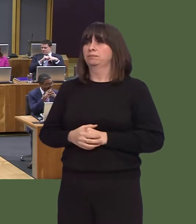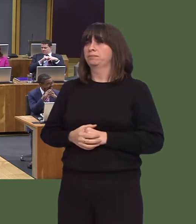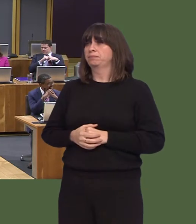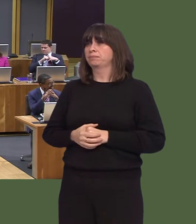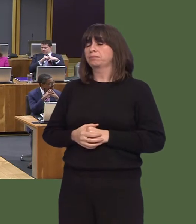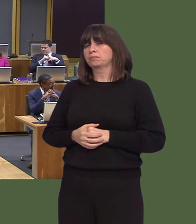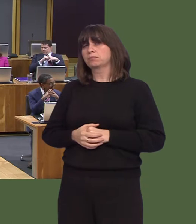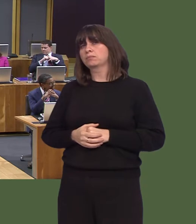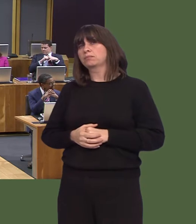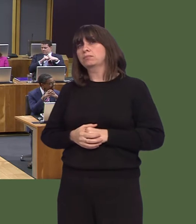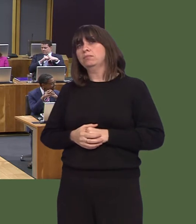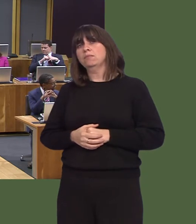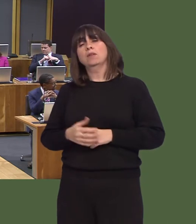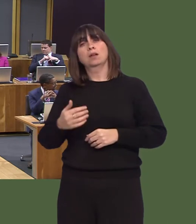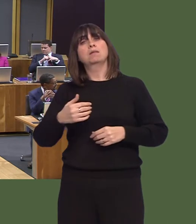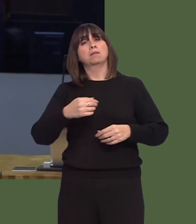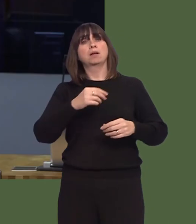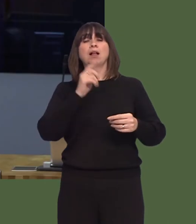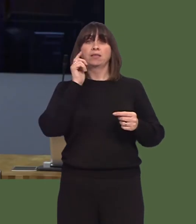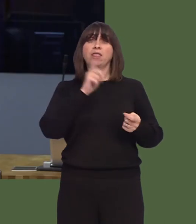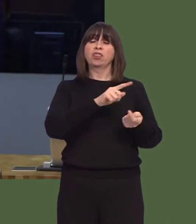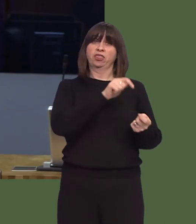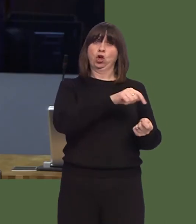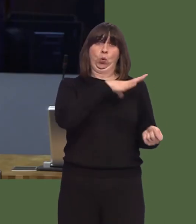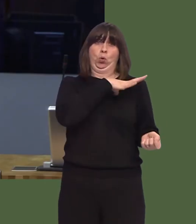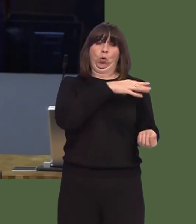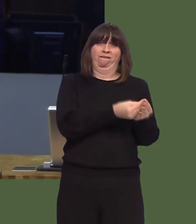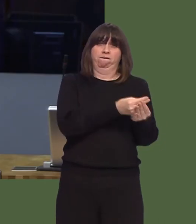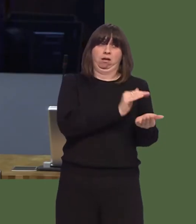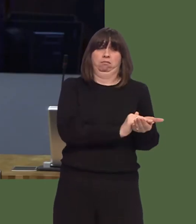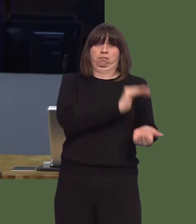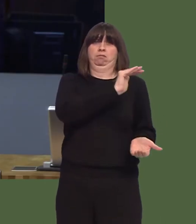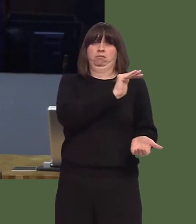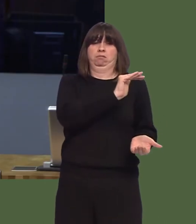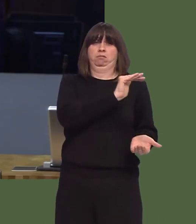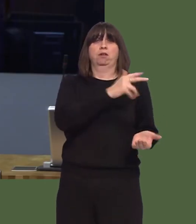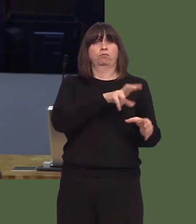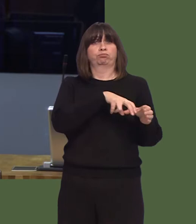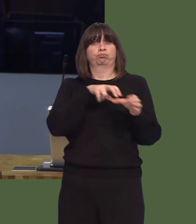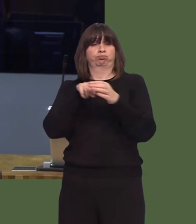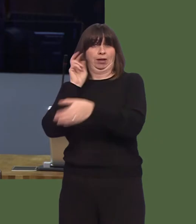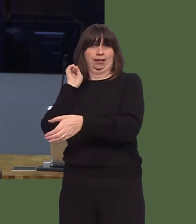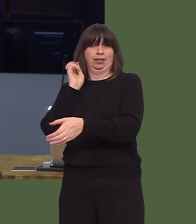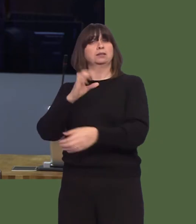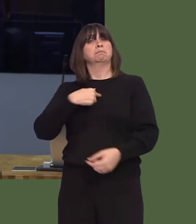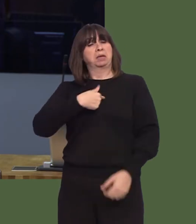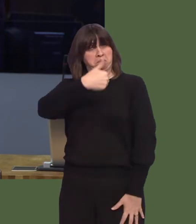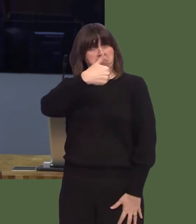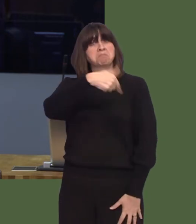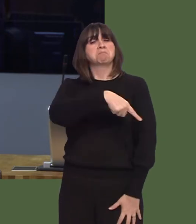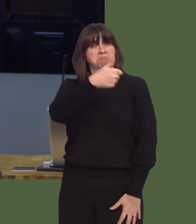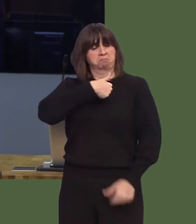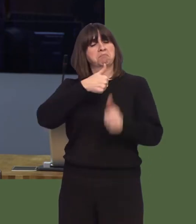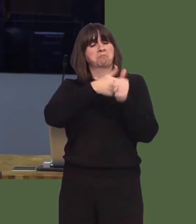I welcome the transition fund that the First Minister has announced, but does he not agree